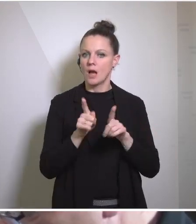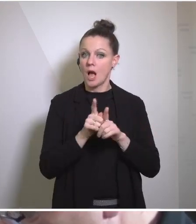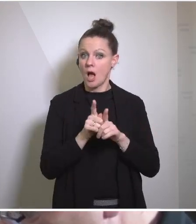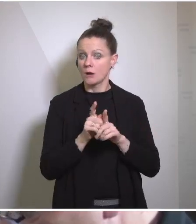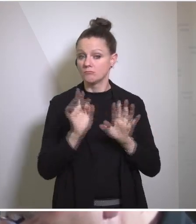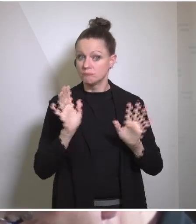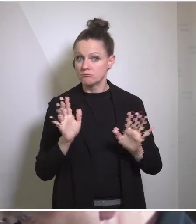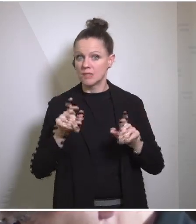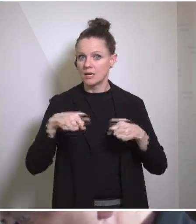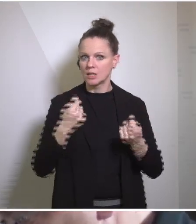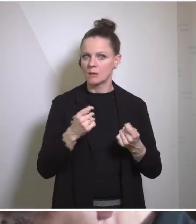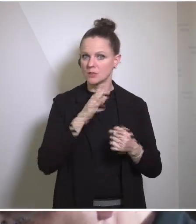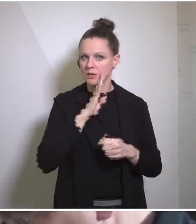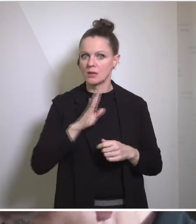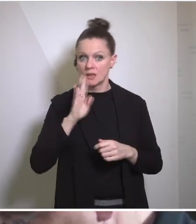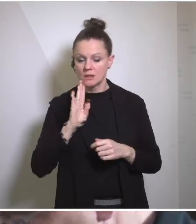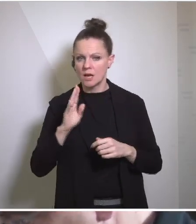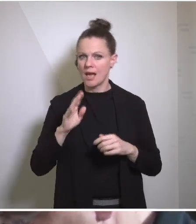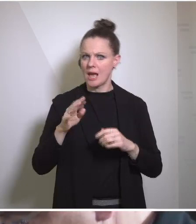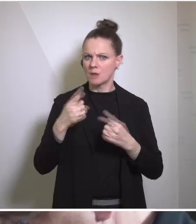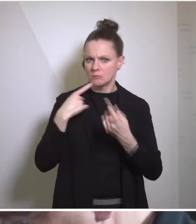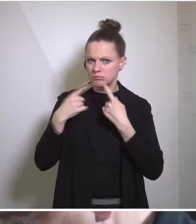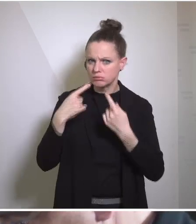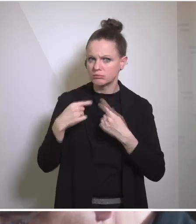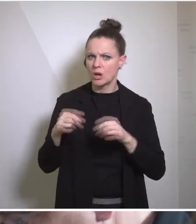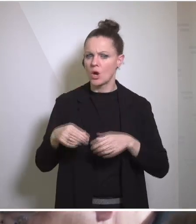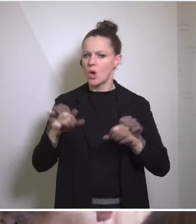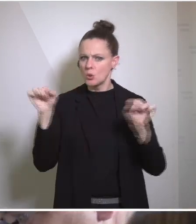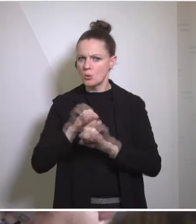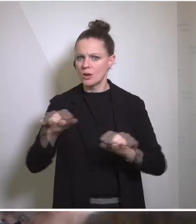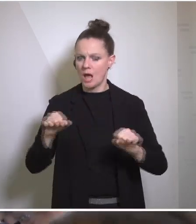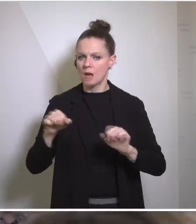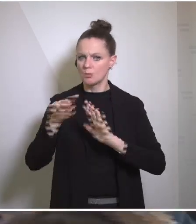in part about its nuclear program. Is there any chance you would comment on that and